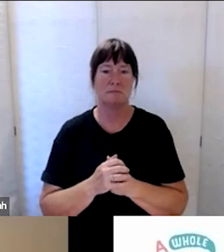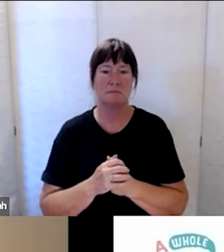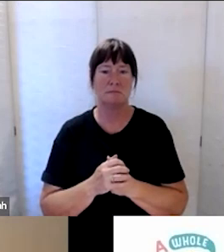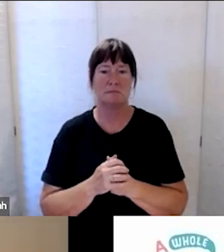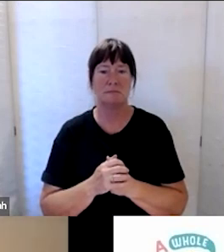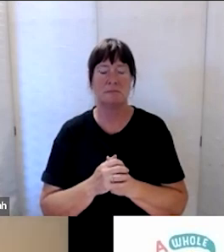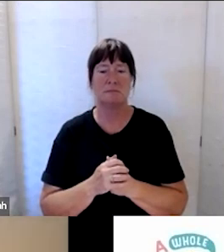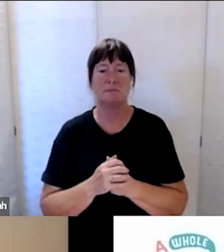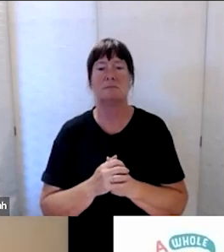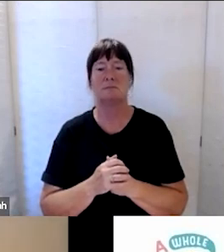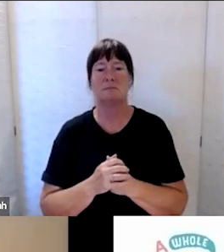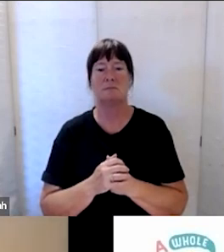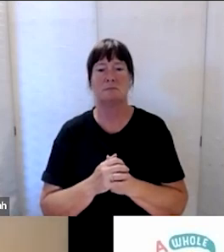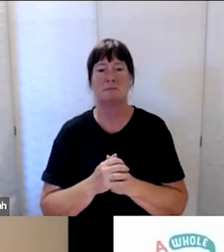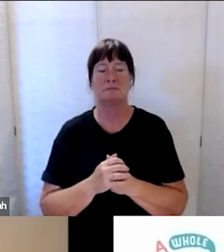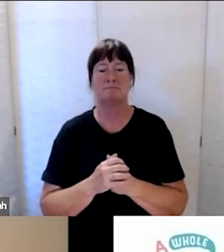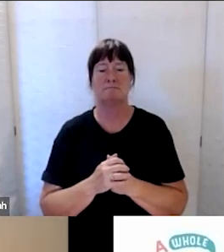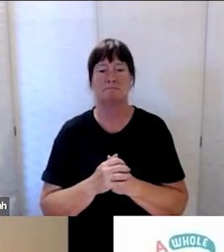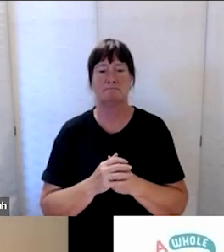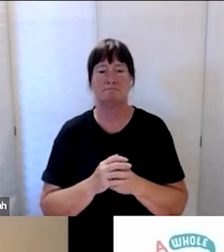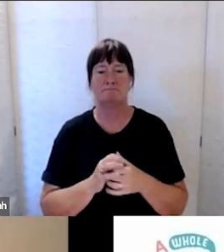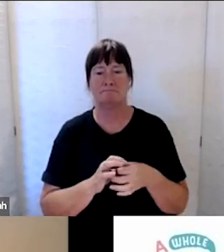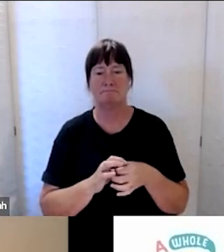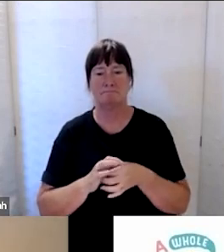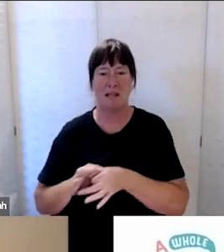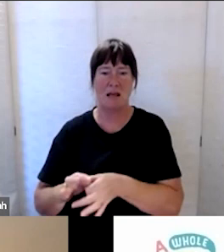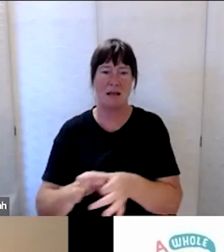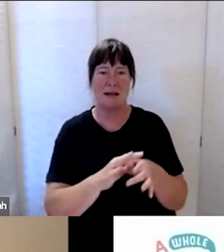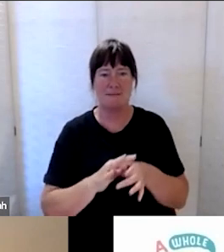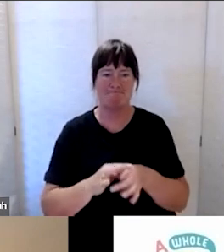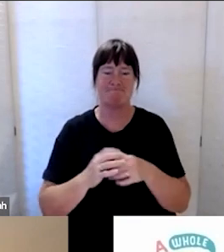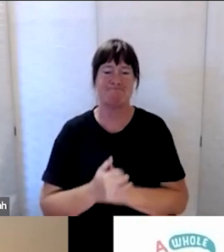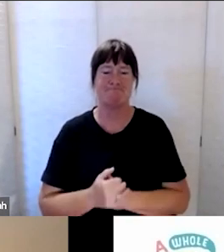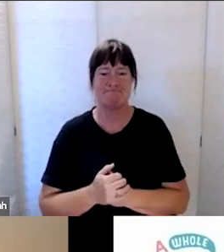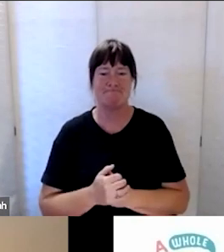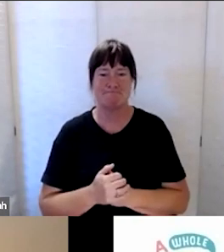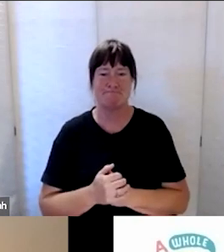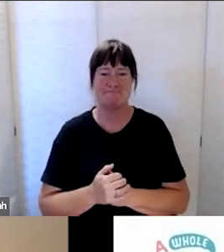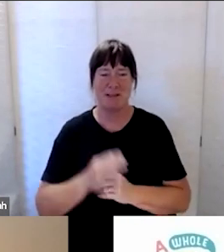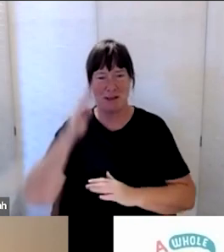Haumi e. Hui e. Tāiki e! Kia ora everybody.